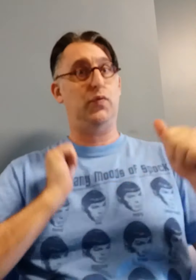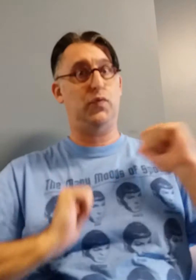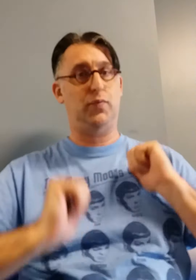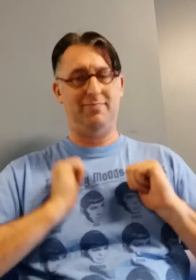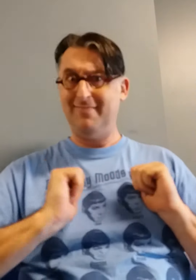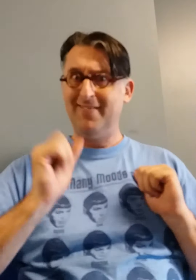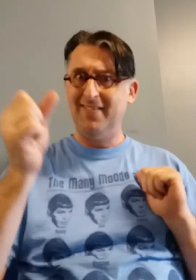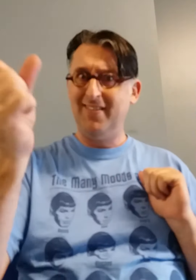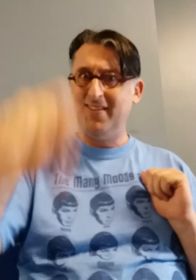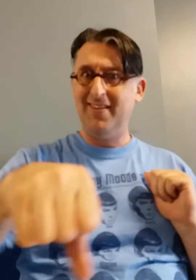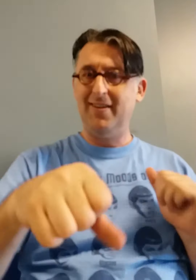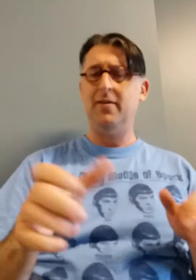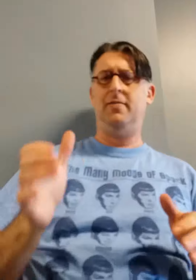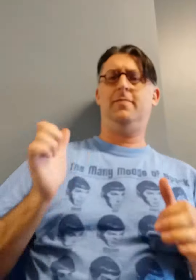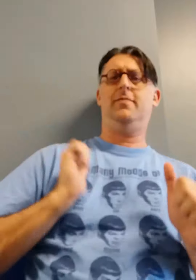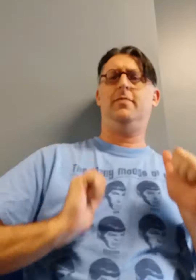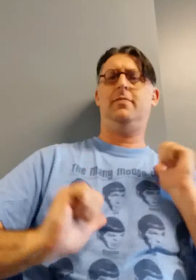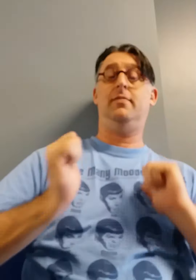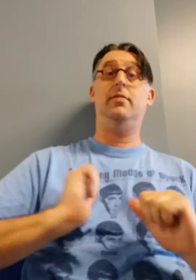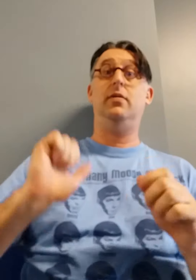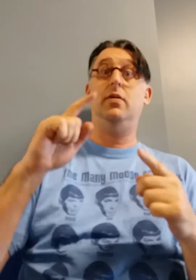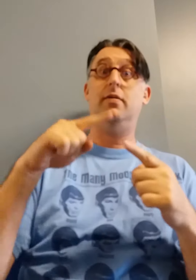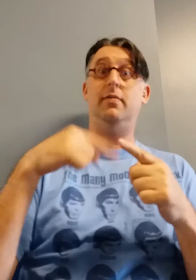We'll let you connect your music after show...